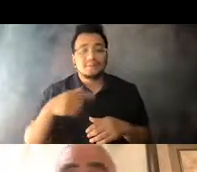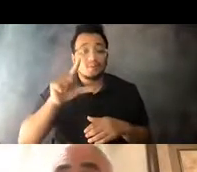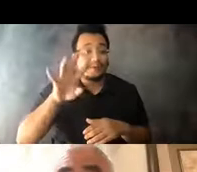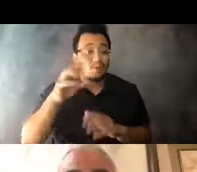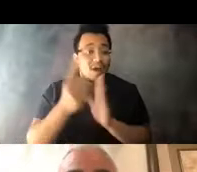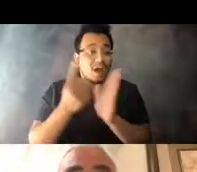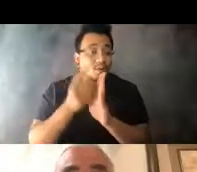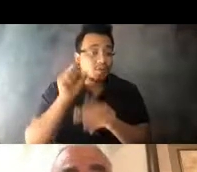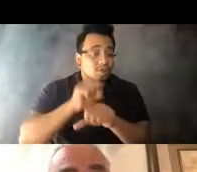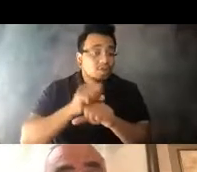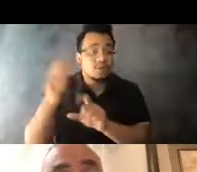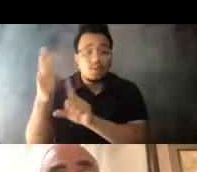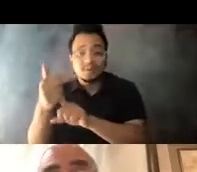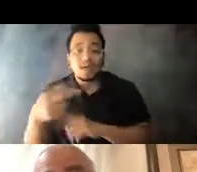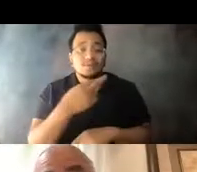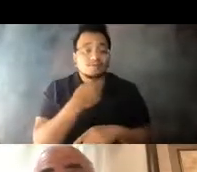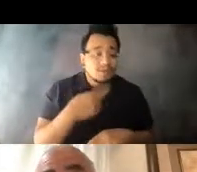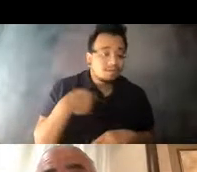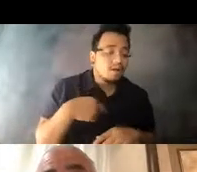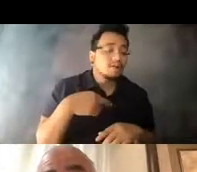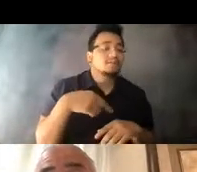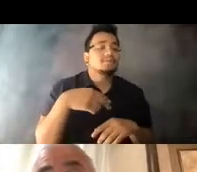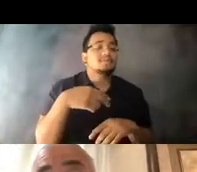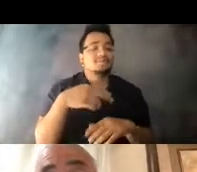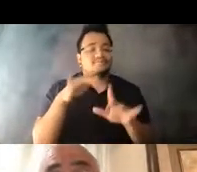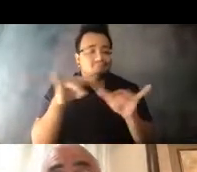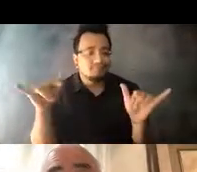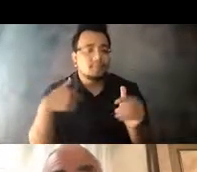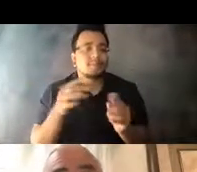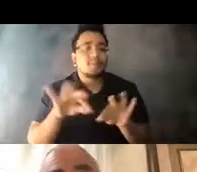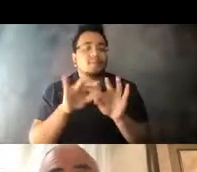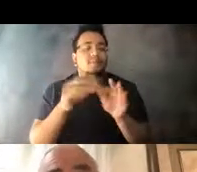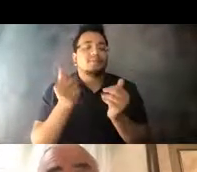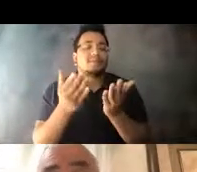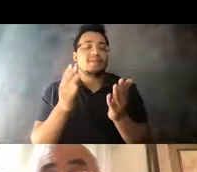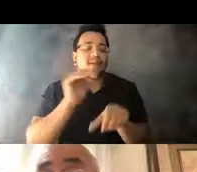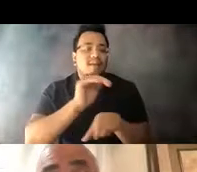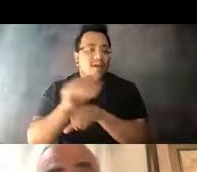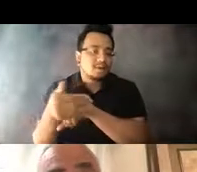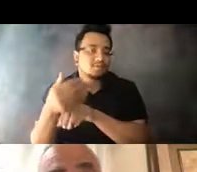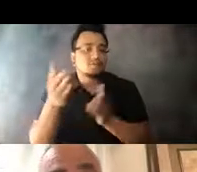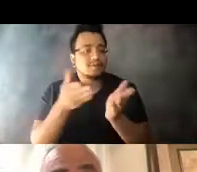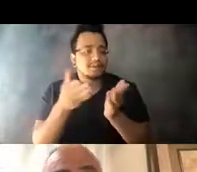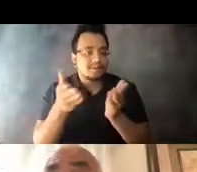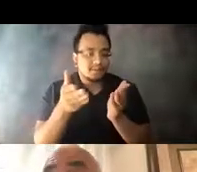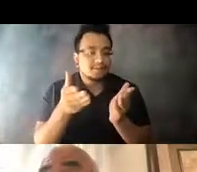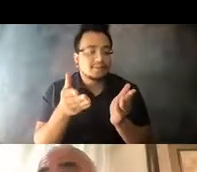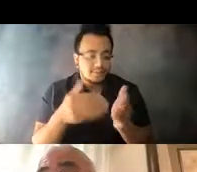hotels, restaurants, it was important to provide that nighttime service, but we provided a